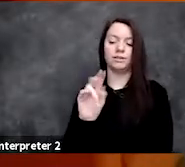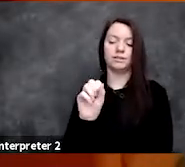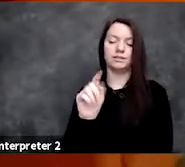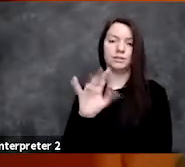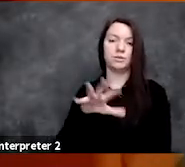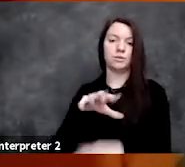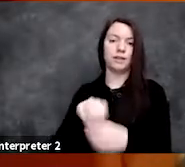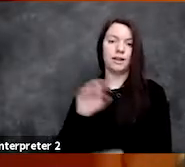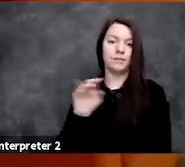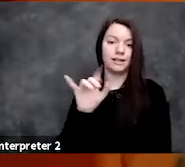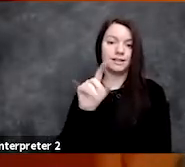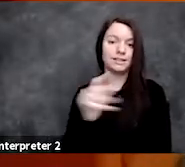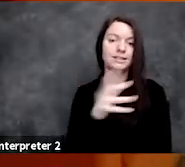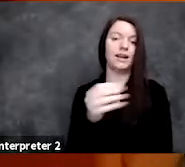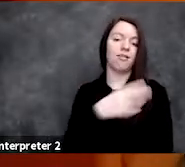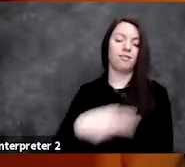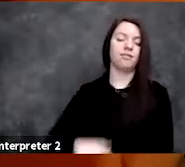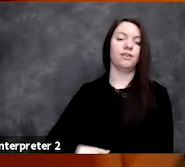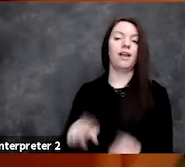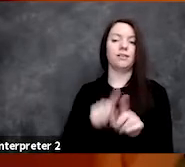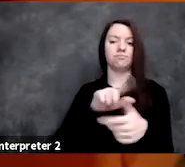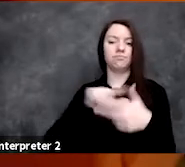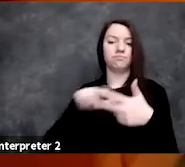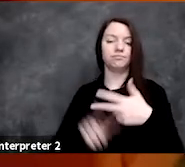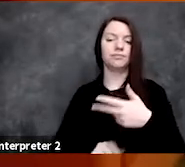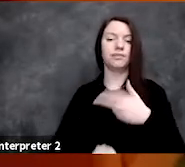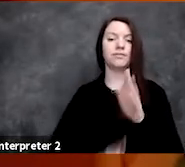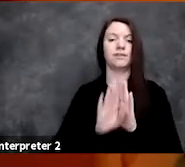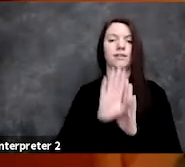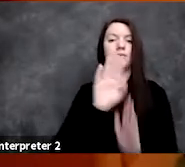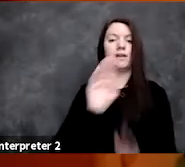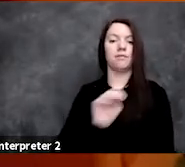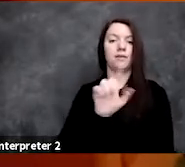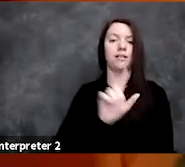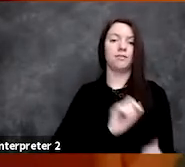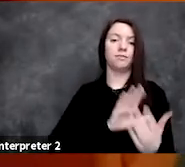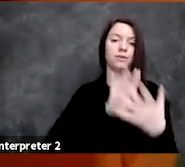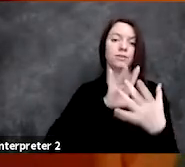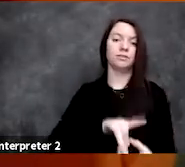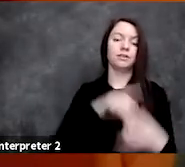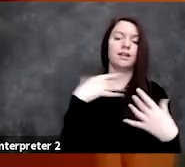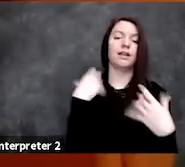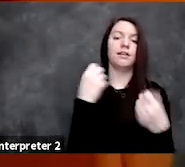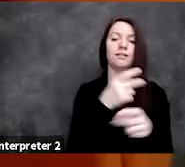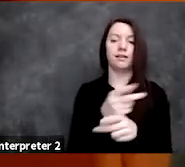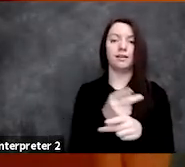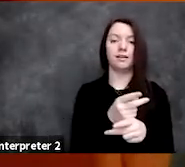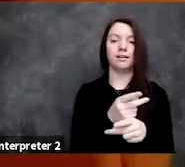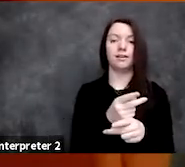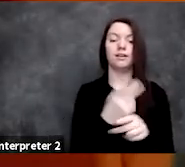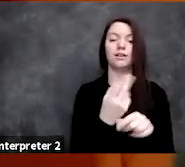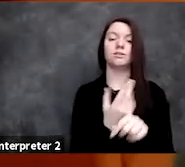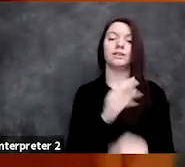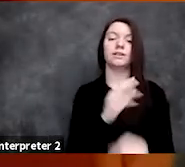as they've invested in the development of ML approaches for healthcare through the ML for Health initiative